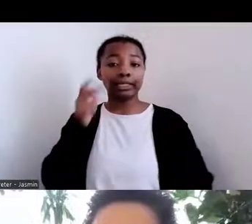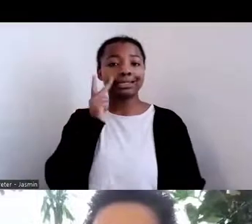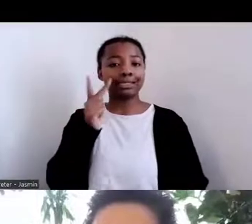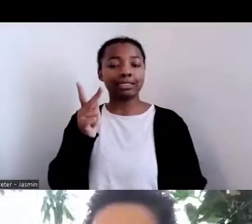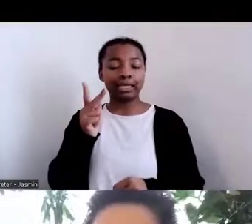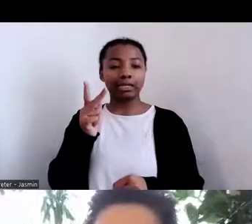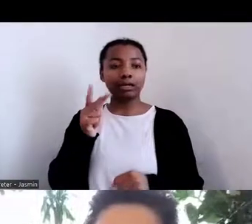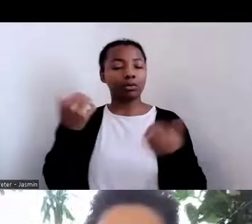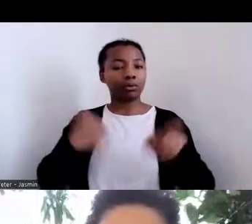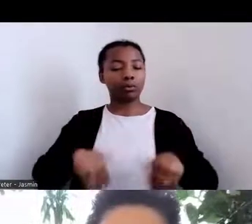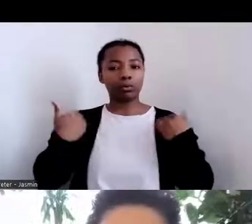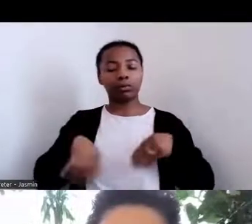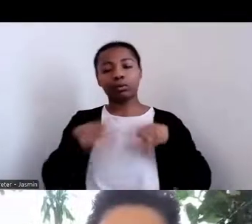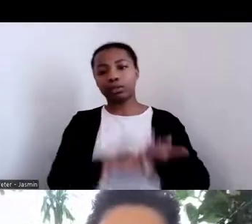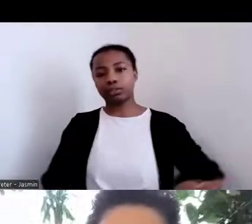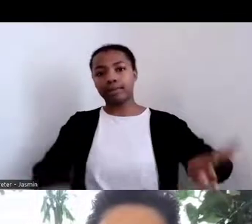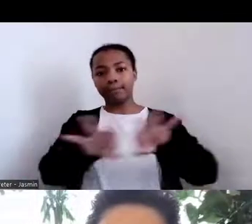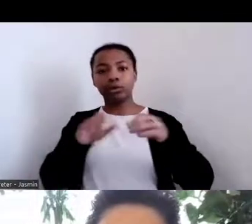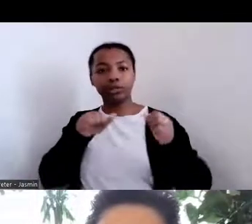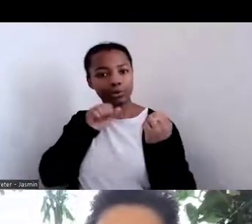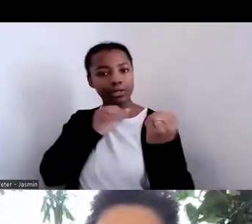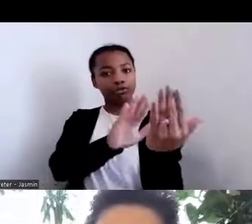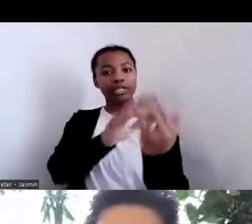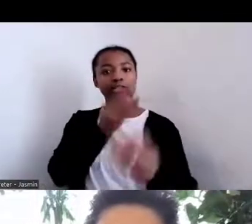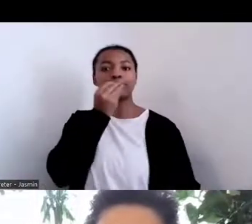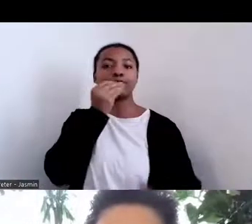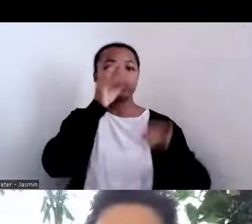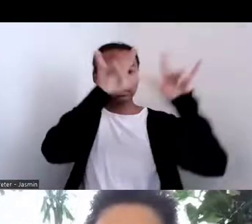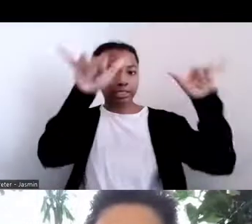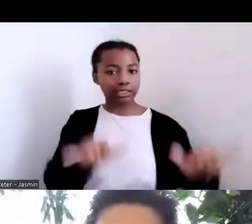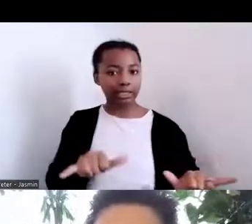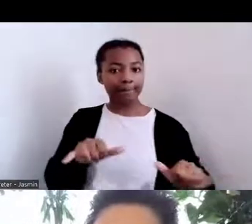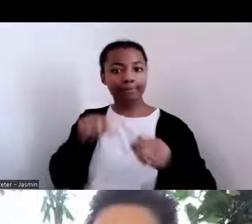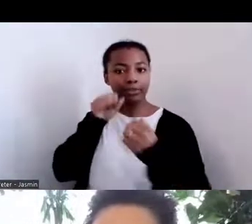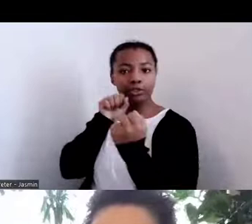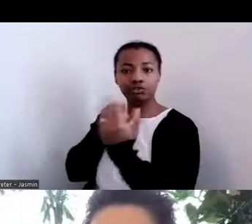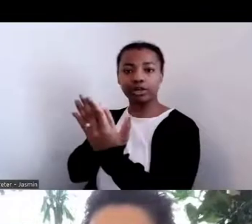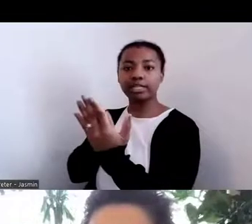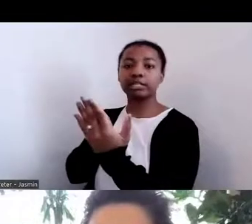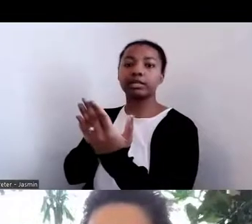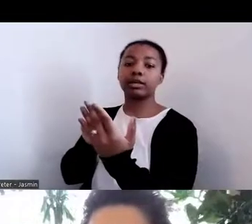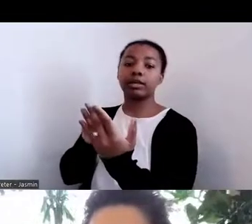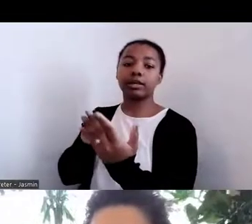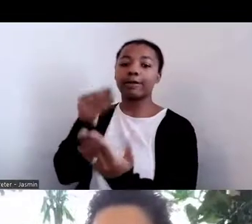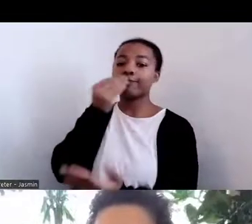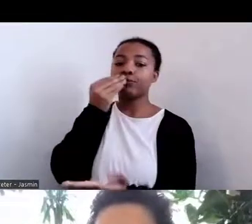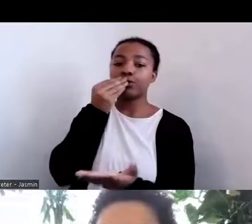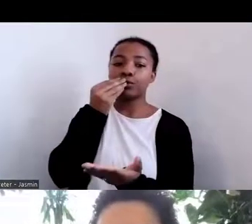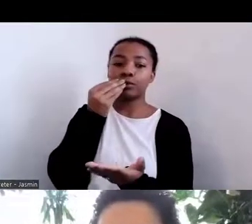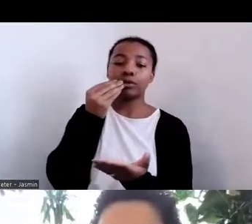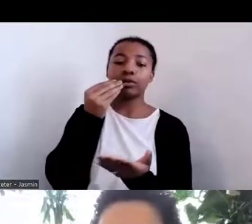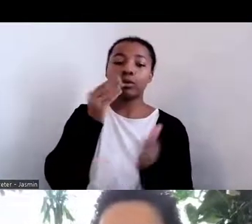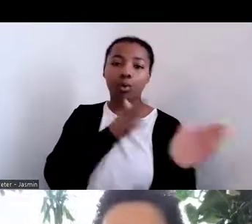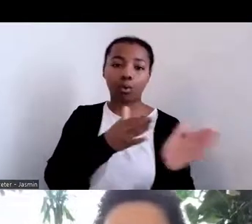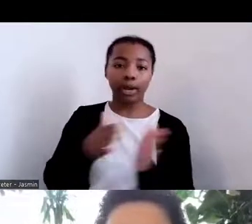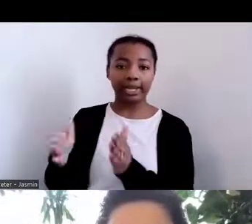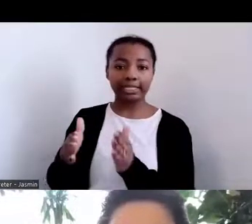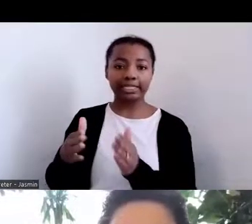to address our food systems, to address our foodways and our lifeways, especially through the pandemic and what has happened